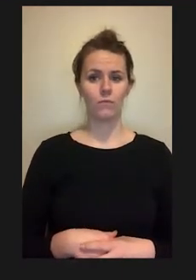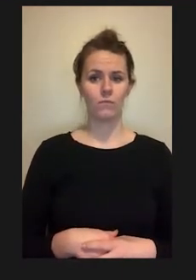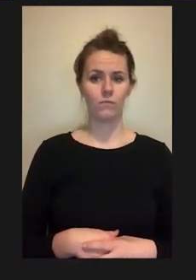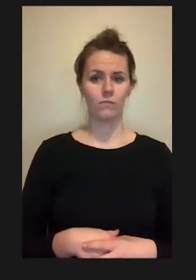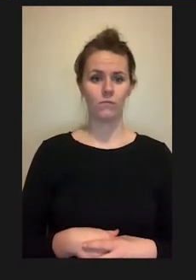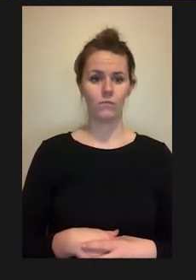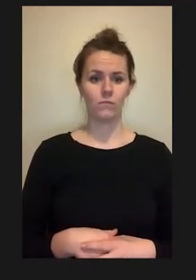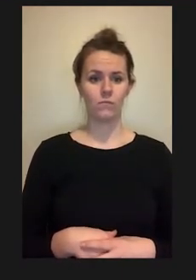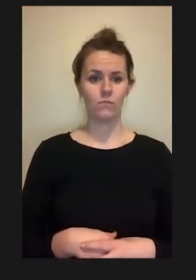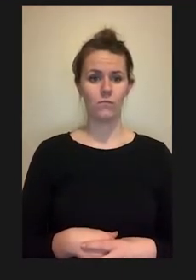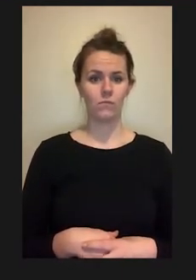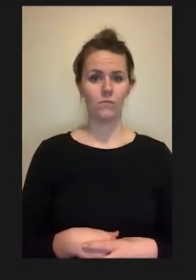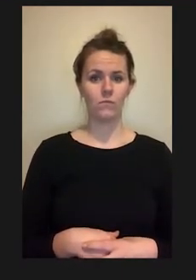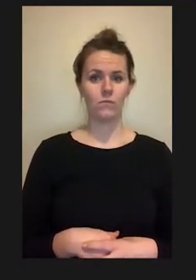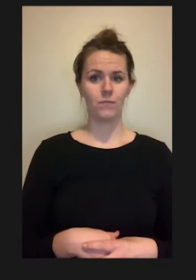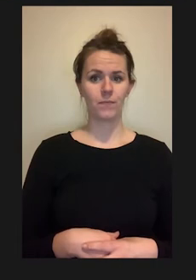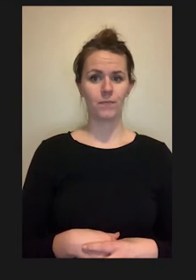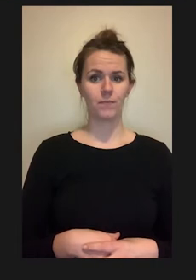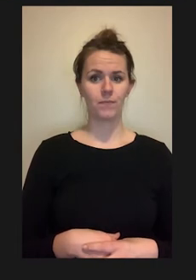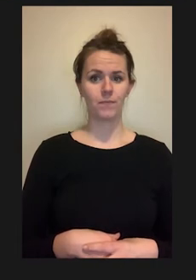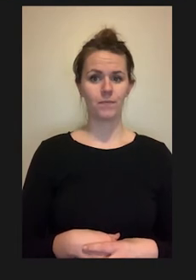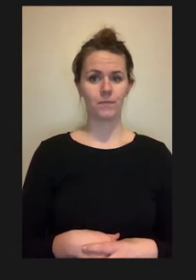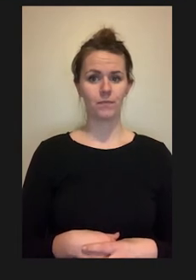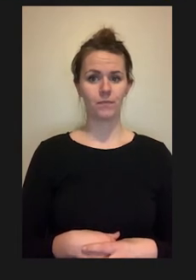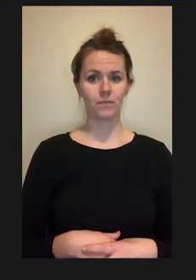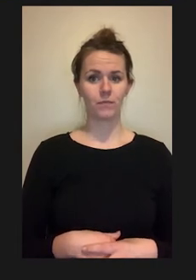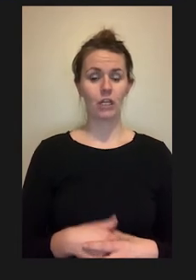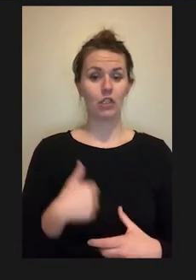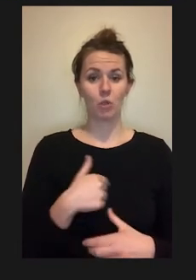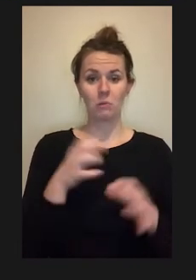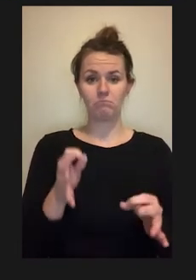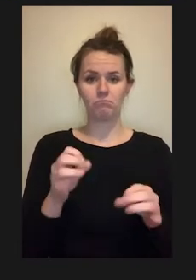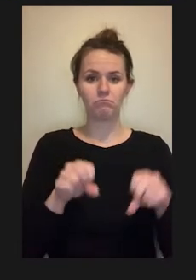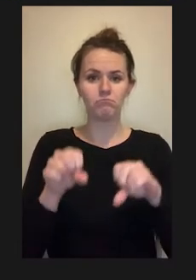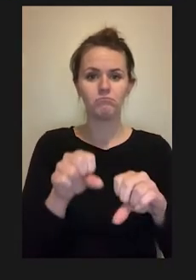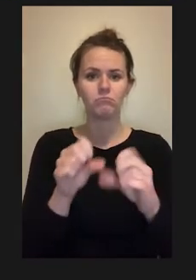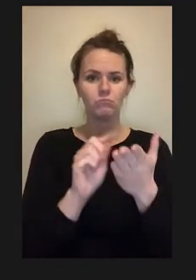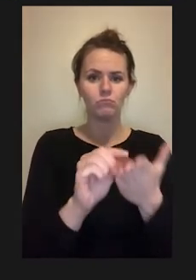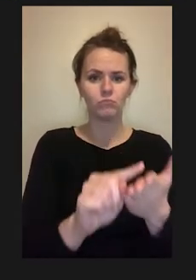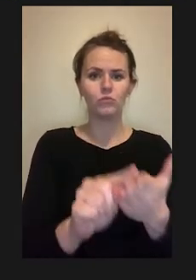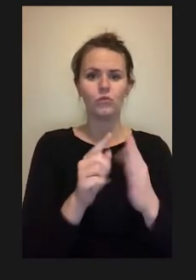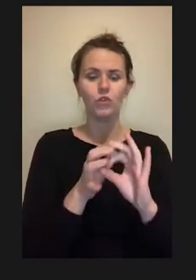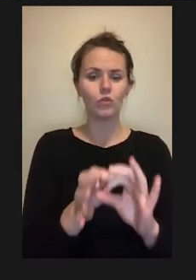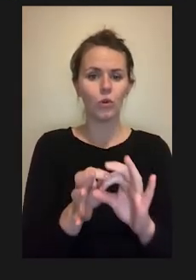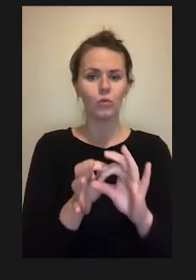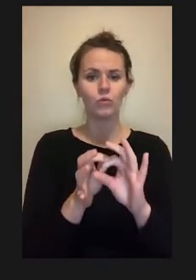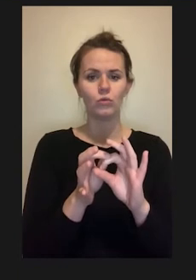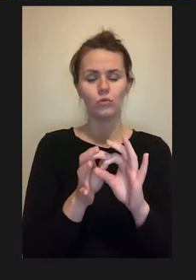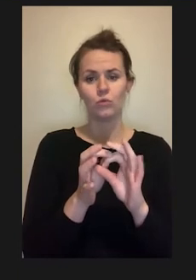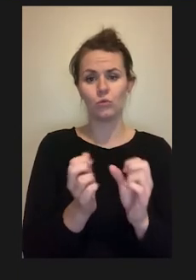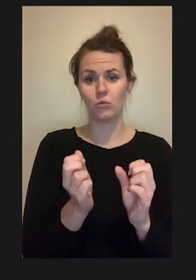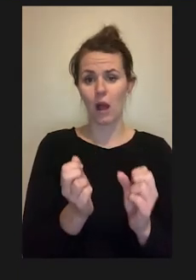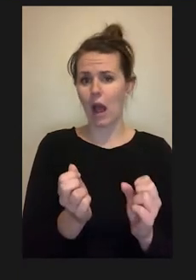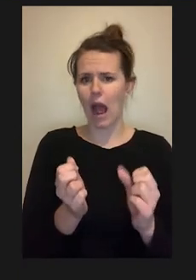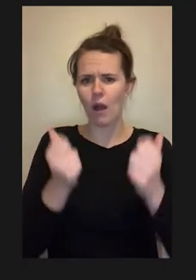an optimal position distance of these three areas for students with disabilities especially those